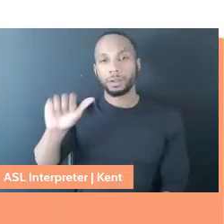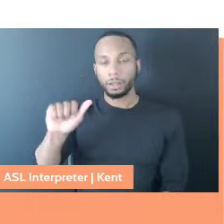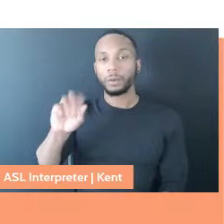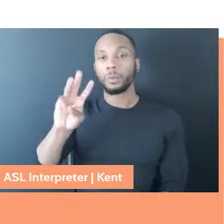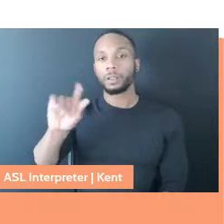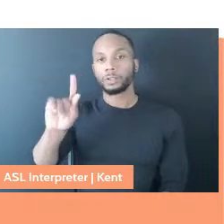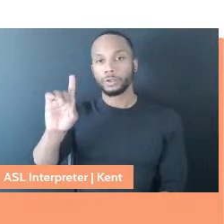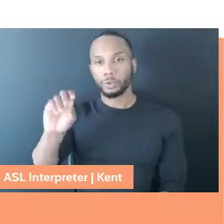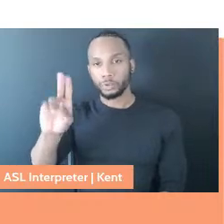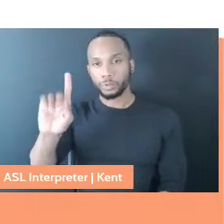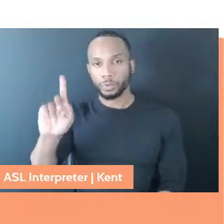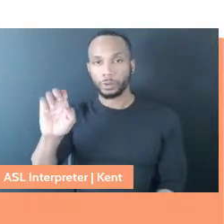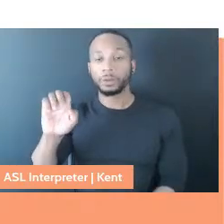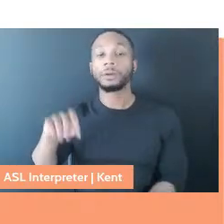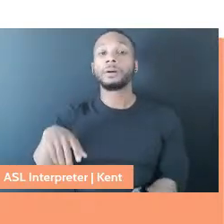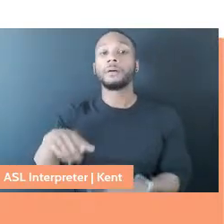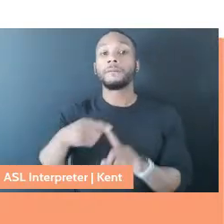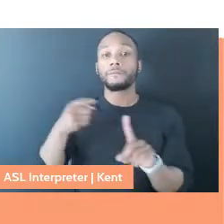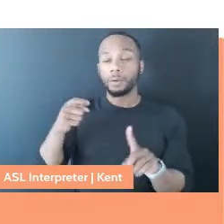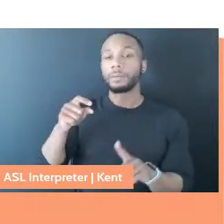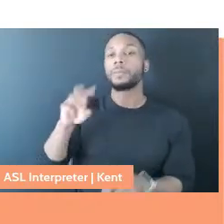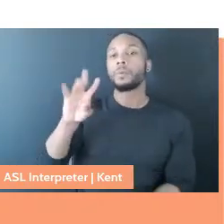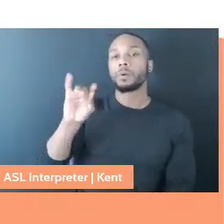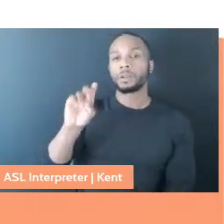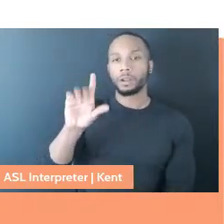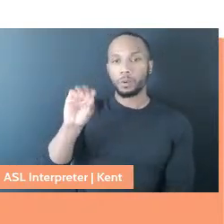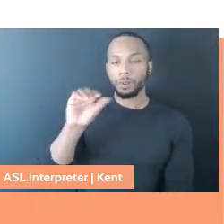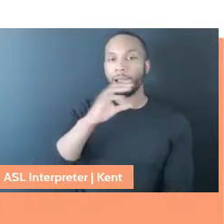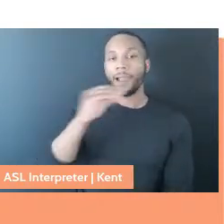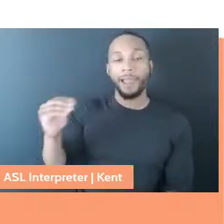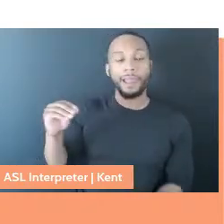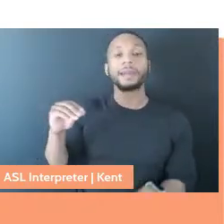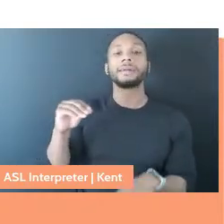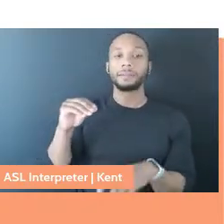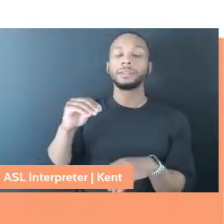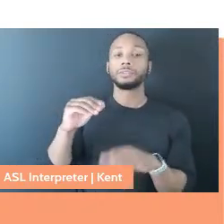and from Winona LaDuke's work to the just transition strategy framework, from the Black